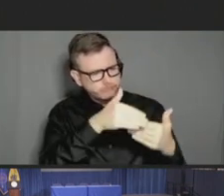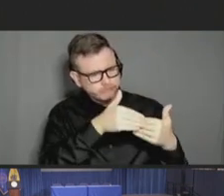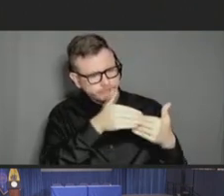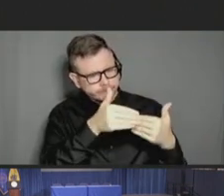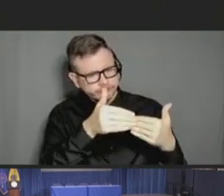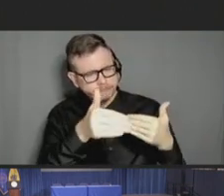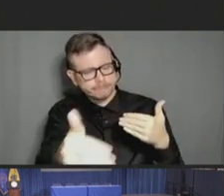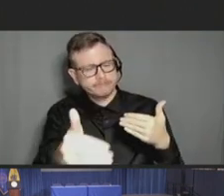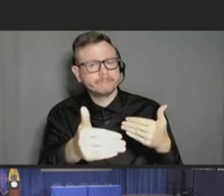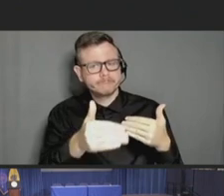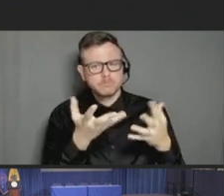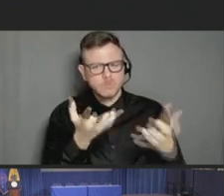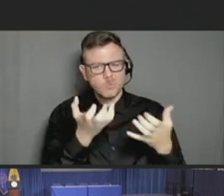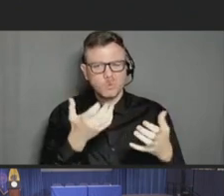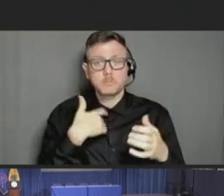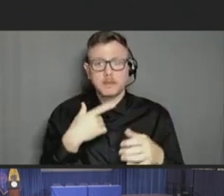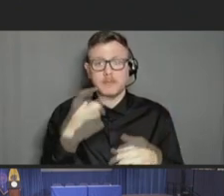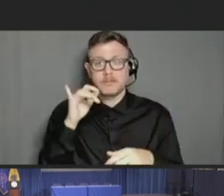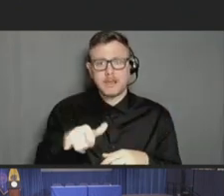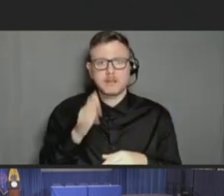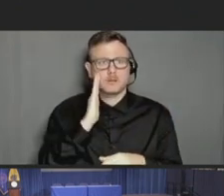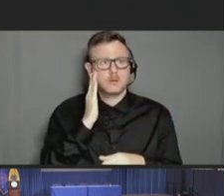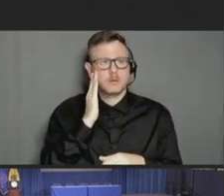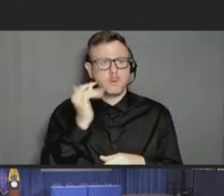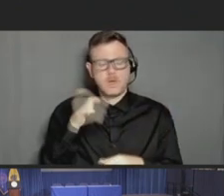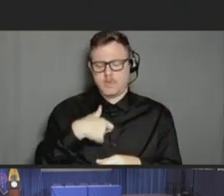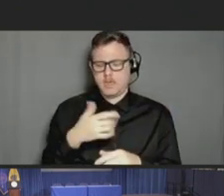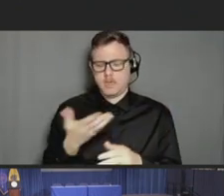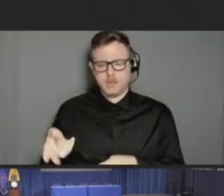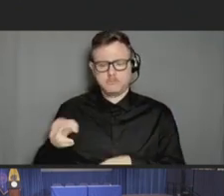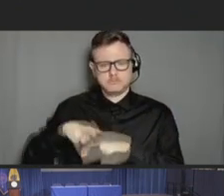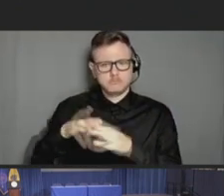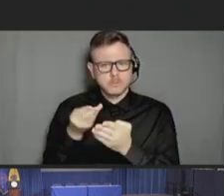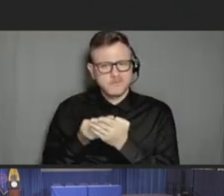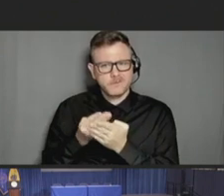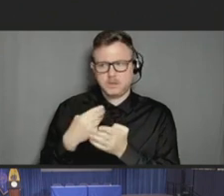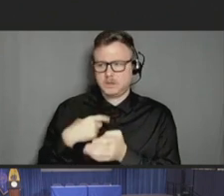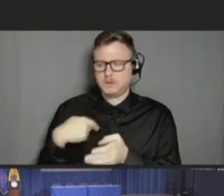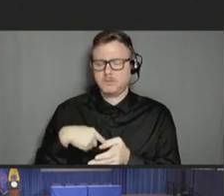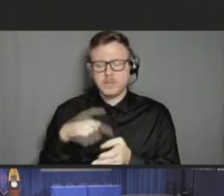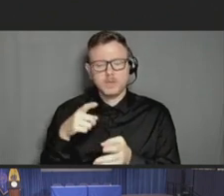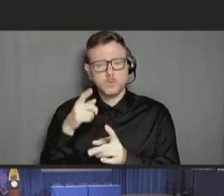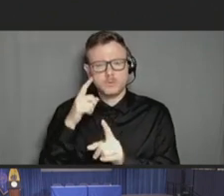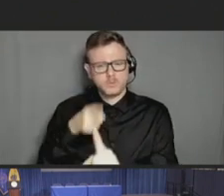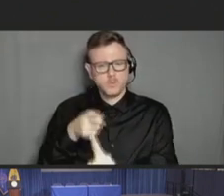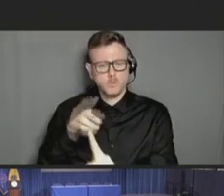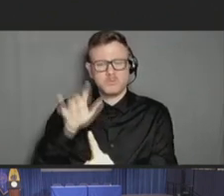through. And that's what the additional funding is looking at. You know, just keeping an open mind as to where the sources of that might be.